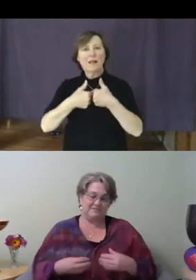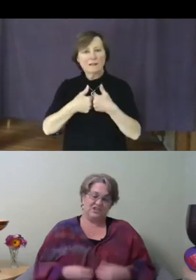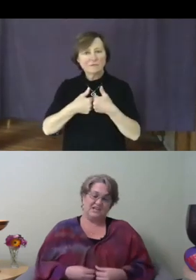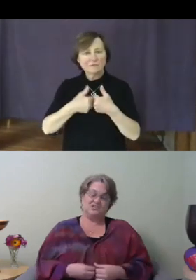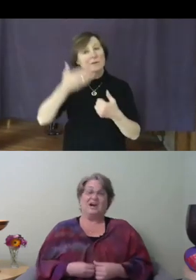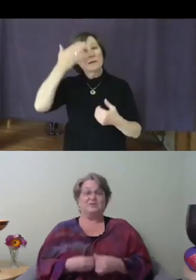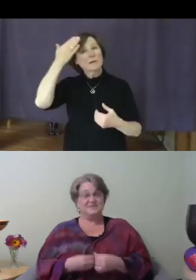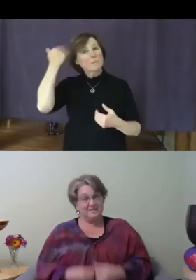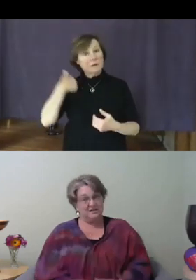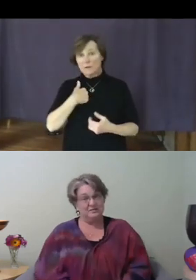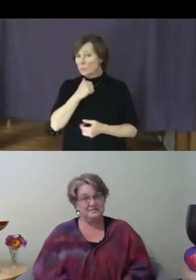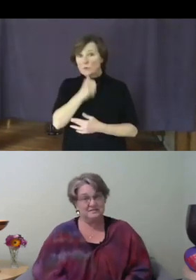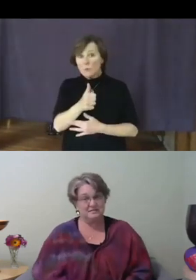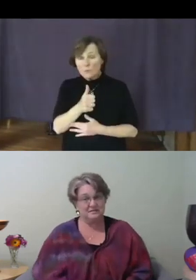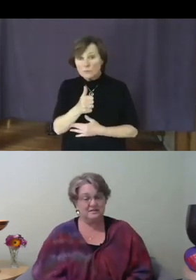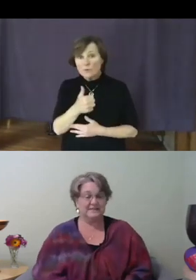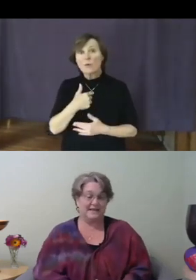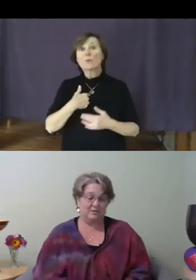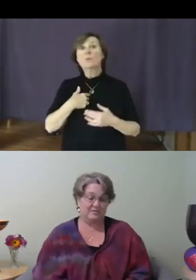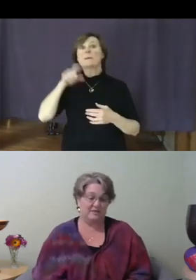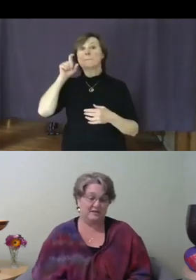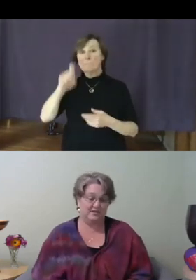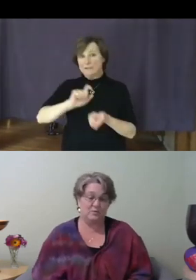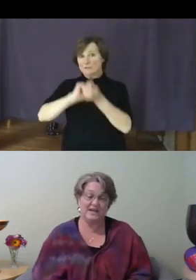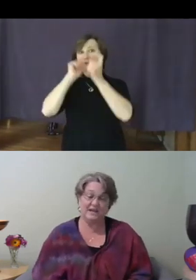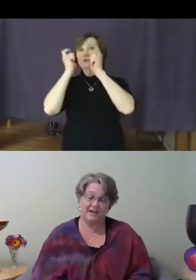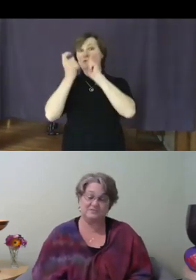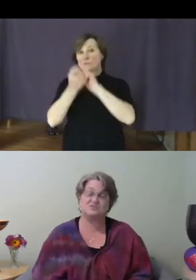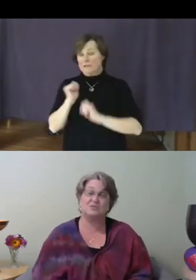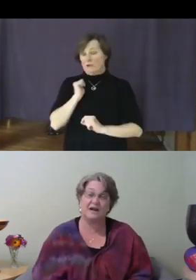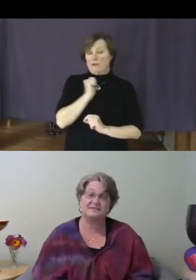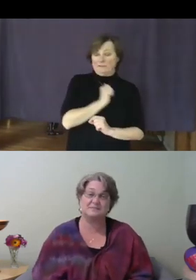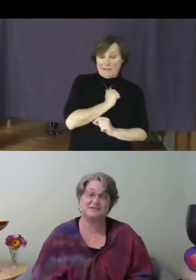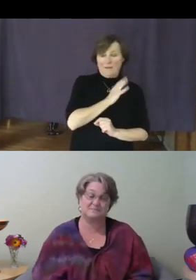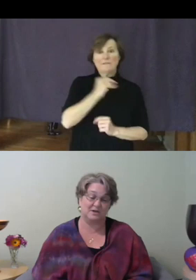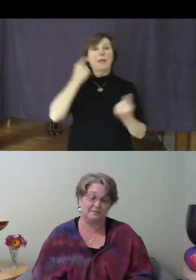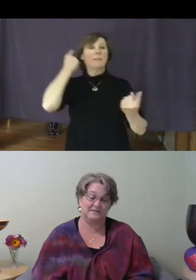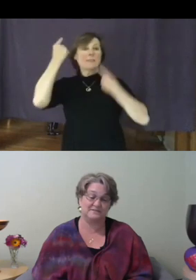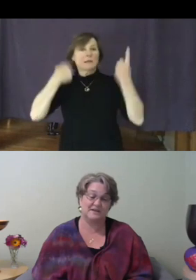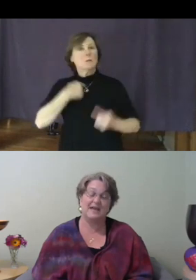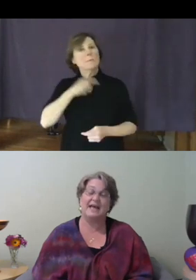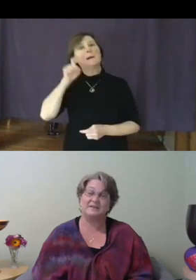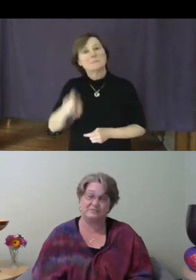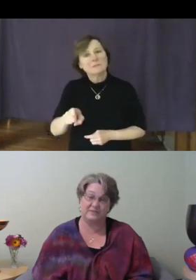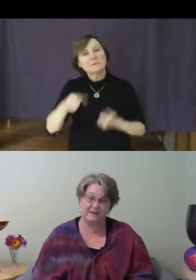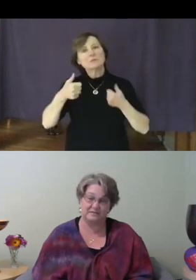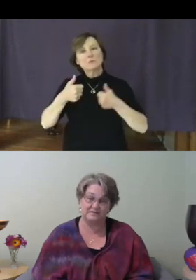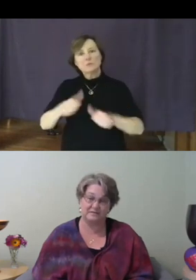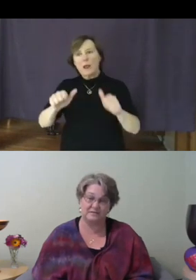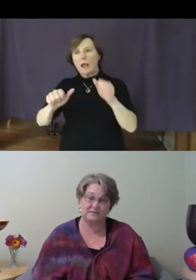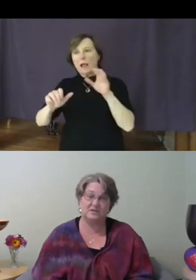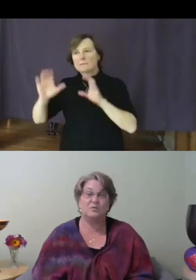change ourselves and our thinking. We have to try some experiments and fail. We